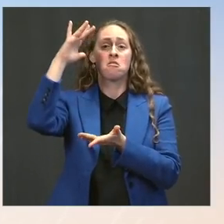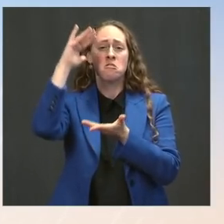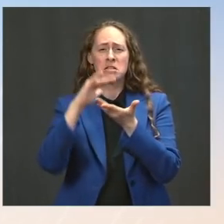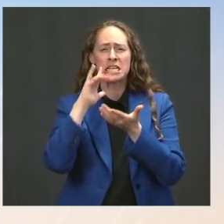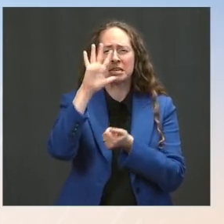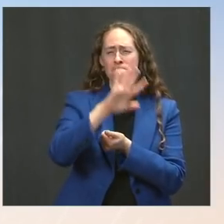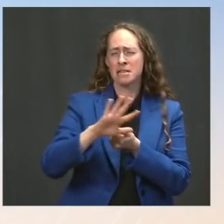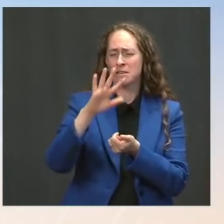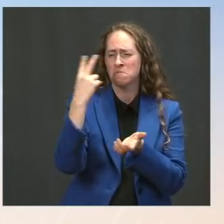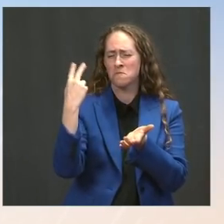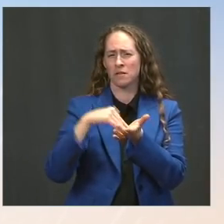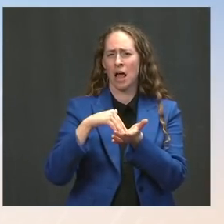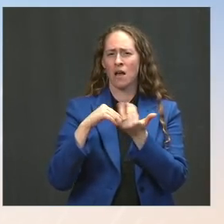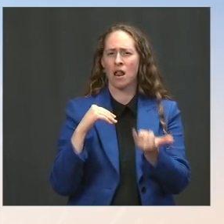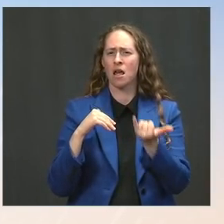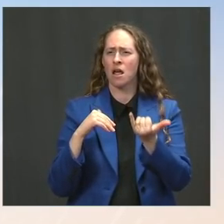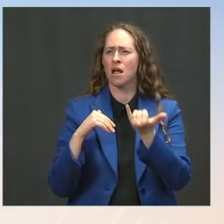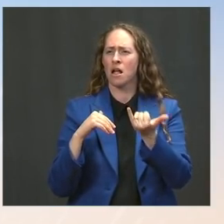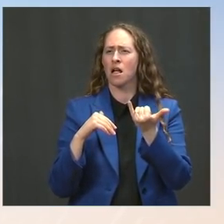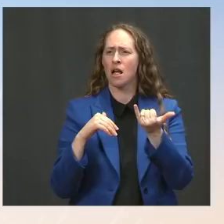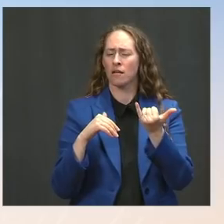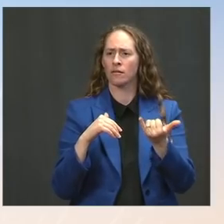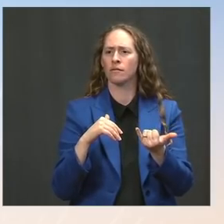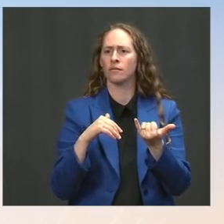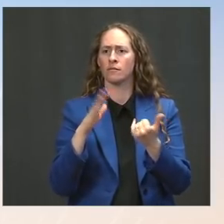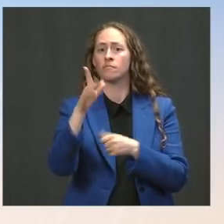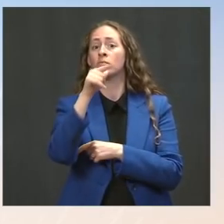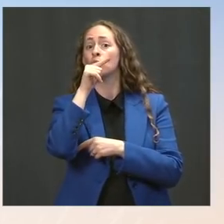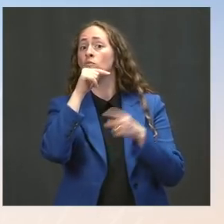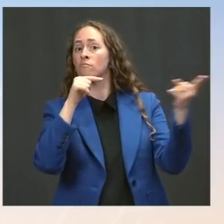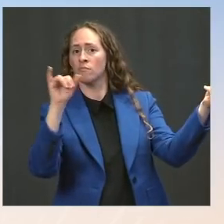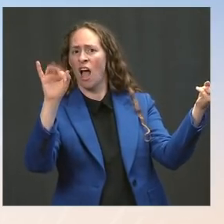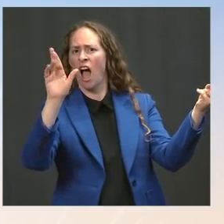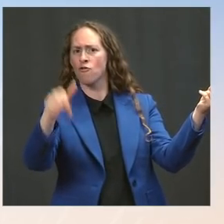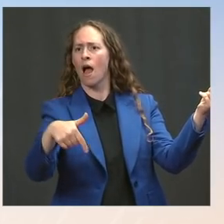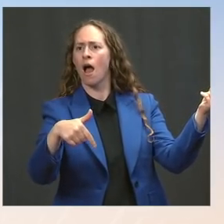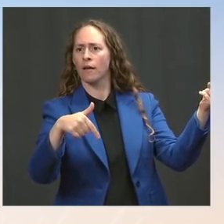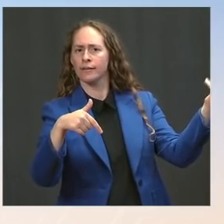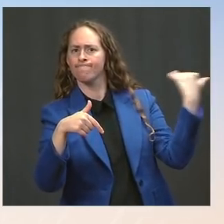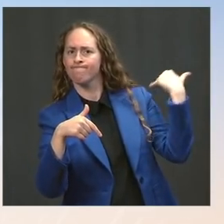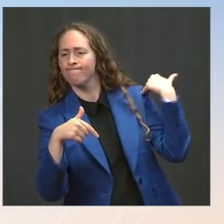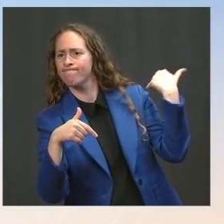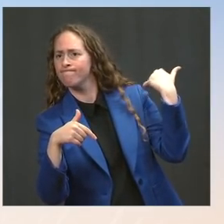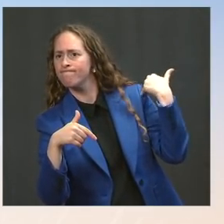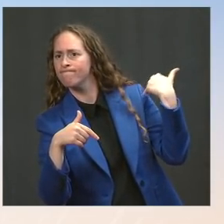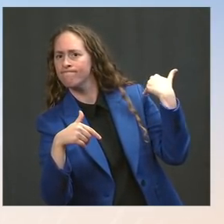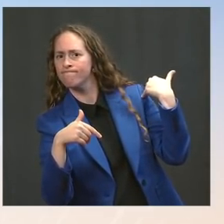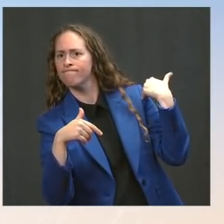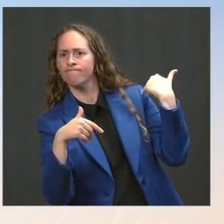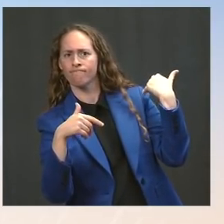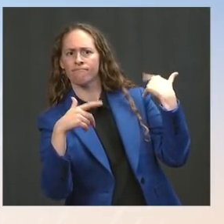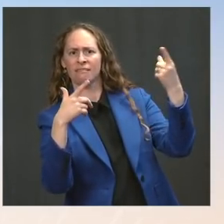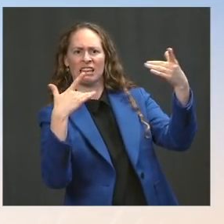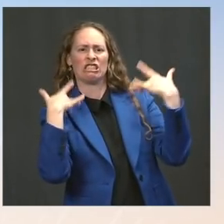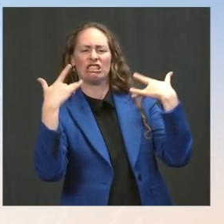to improve the capacity of Iraqi Security Forces and help them in the fight against ISIS. So, but the real -- the real announcement today --